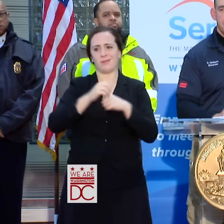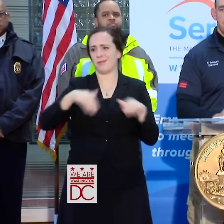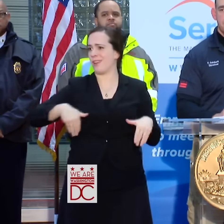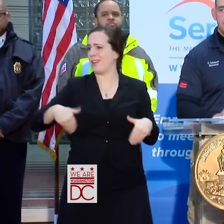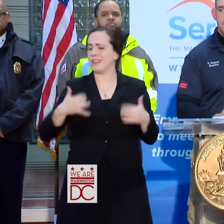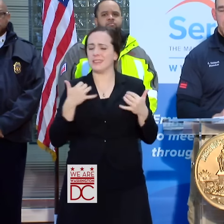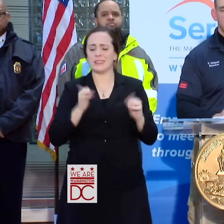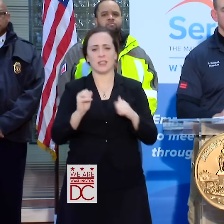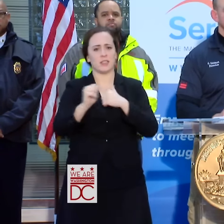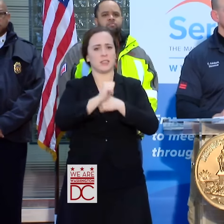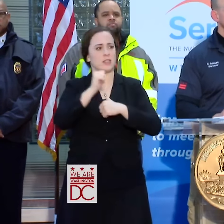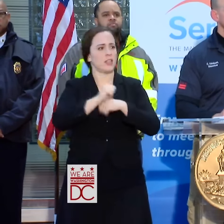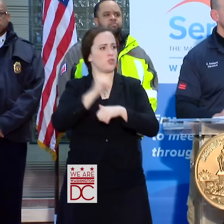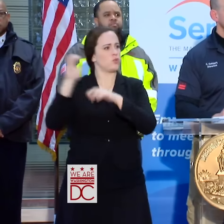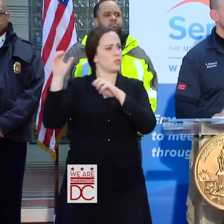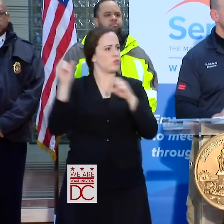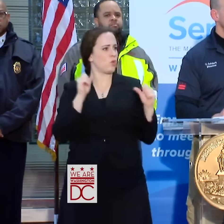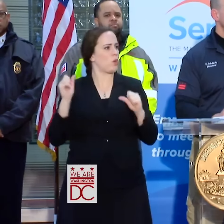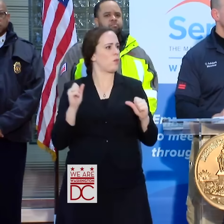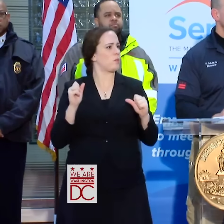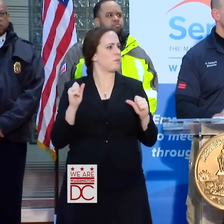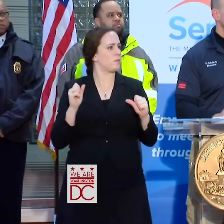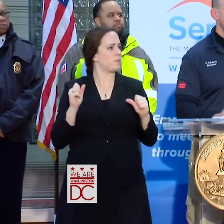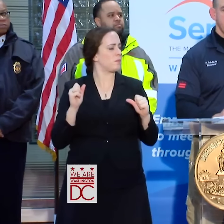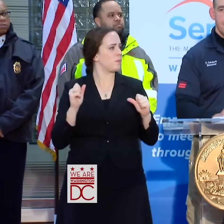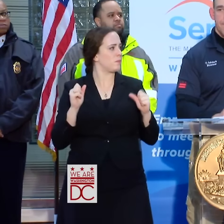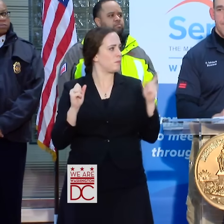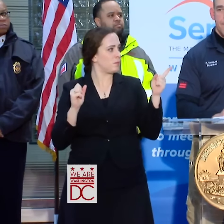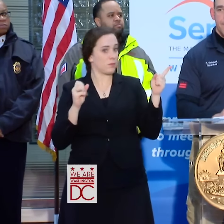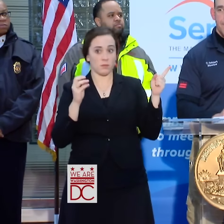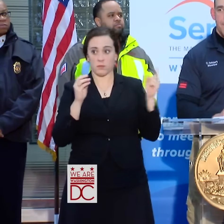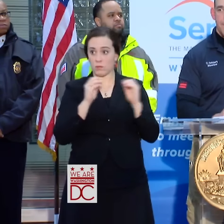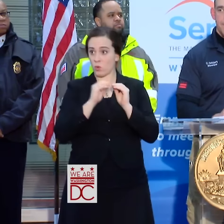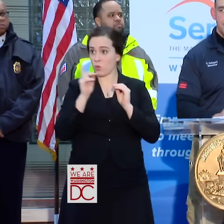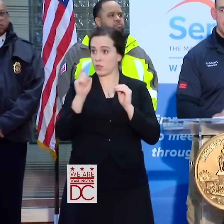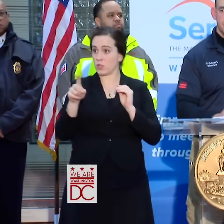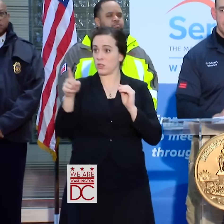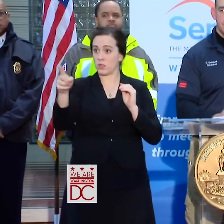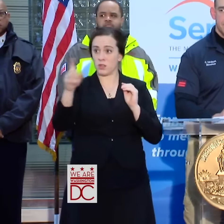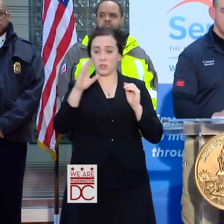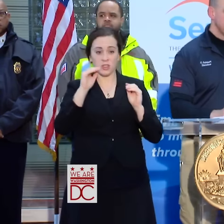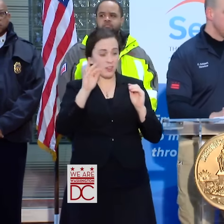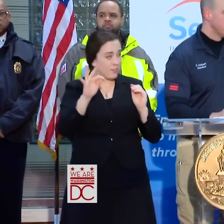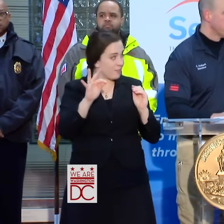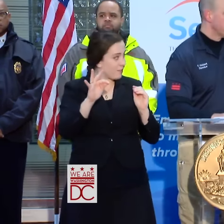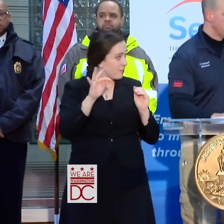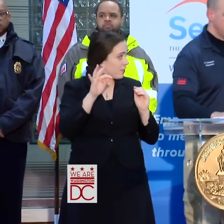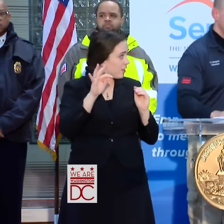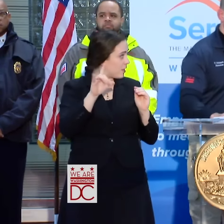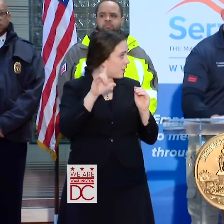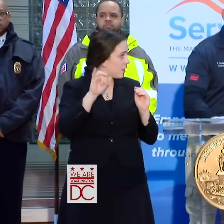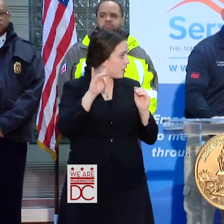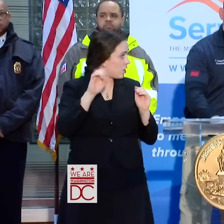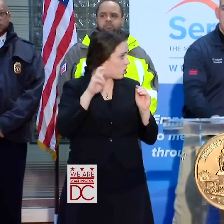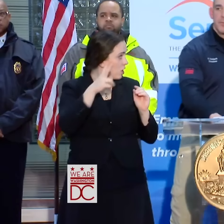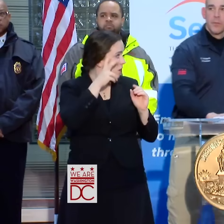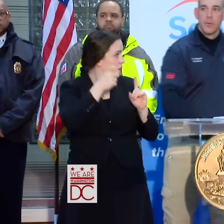CAN YOU TALK ABOUT HOW MPD HAS BEEN HANDLING THE CONDITIONS